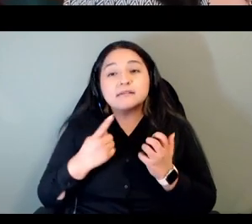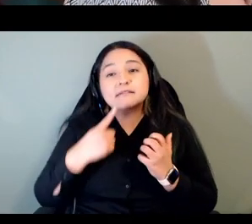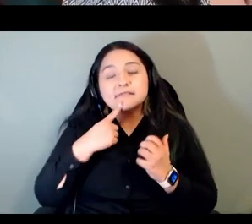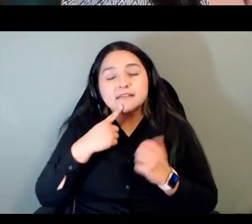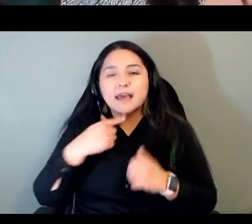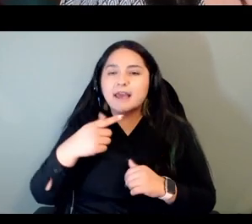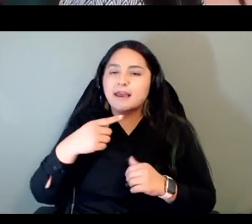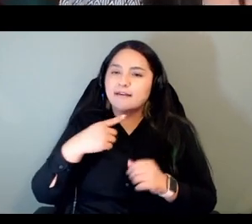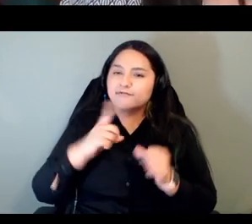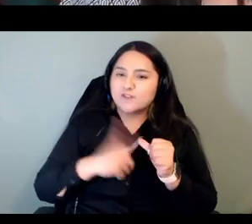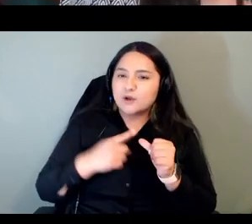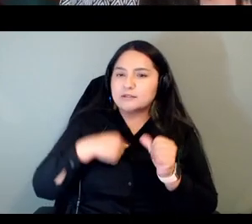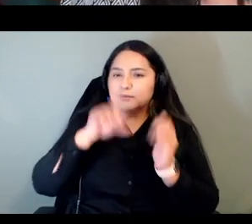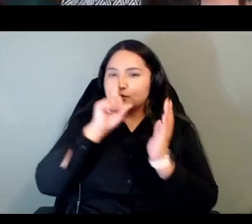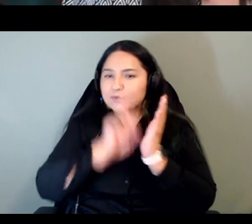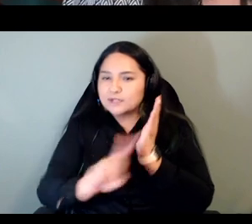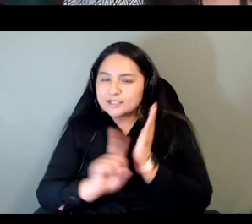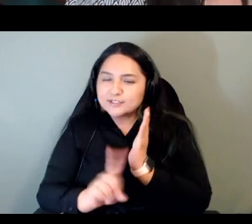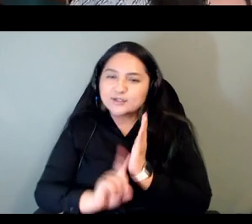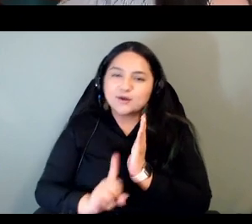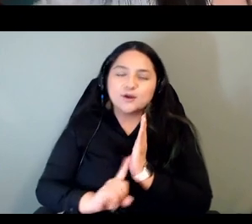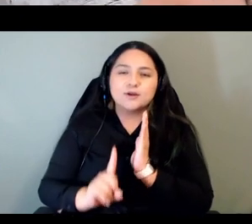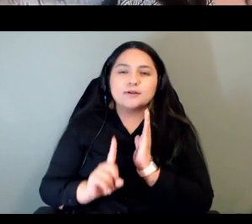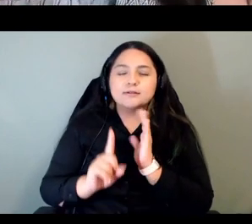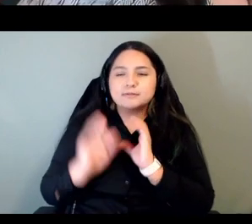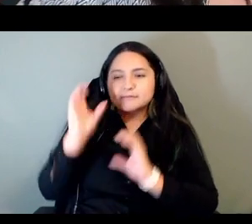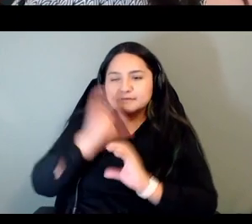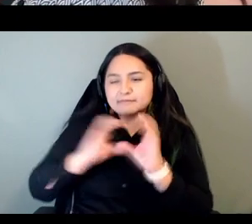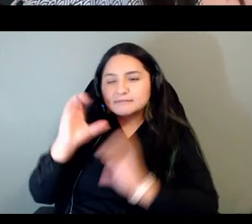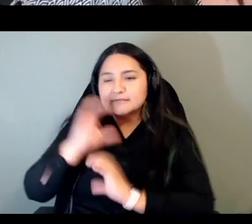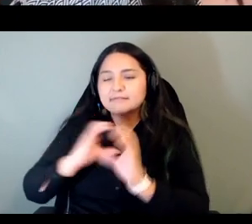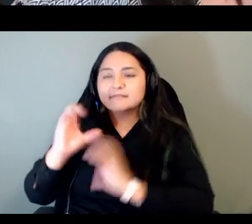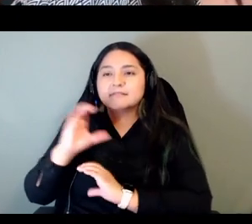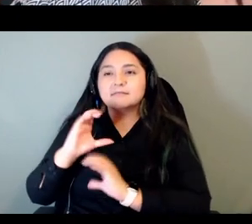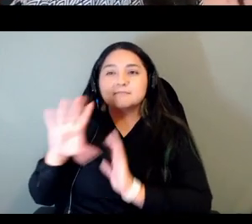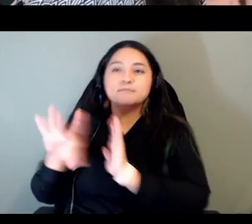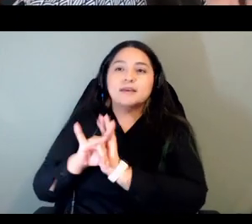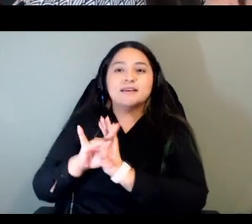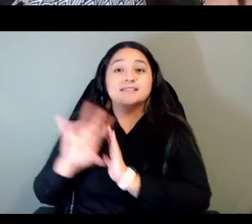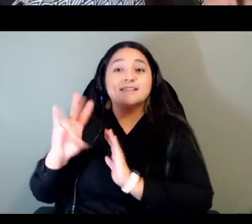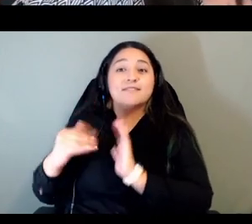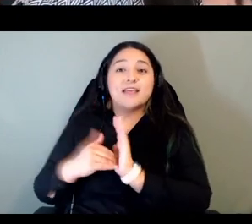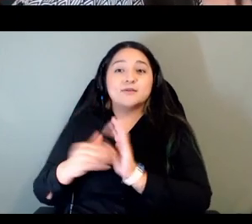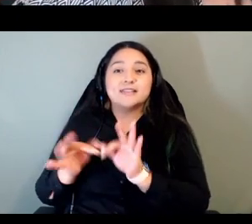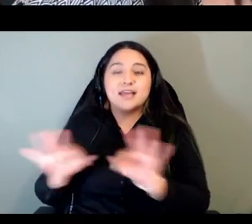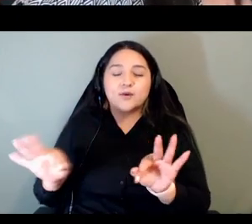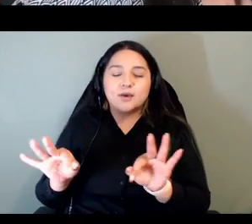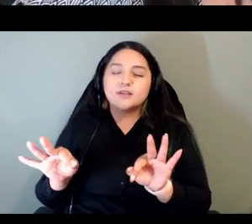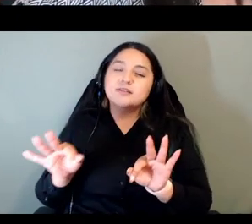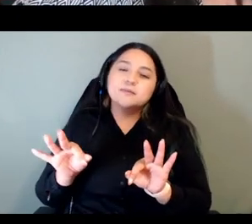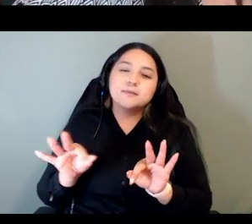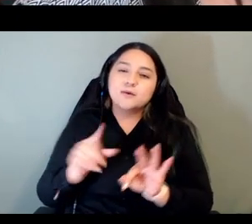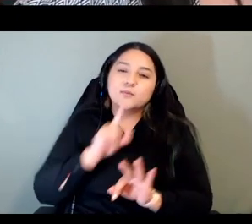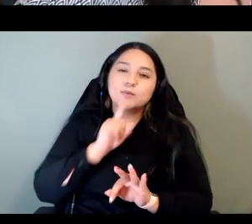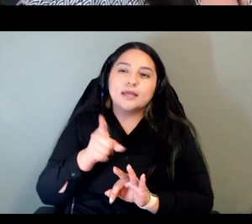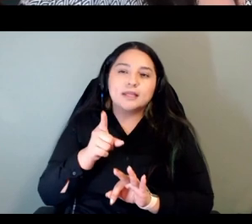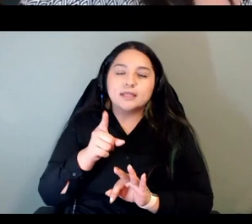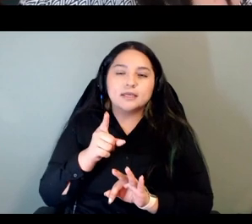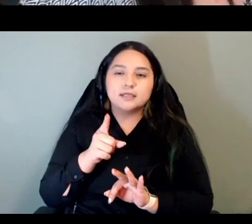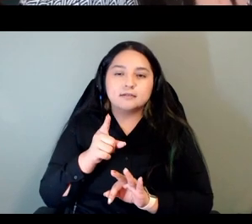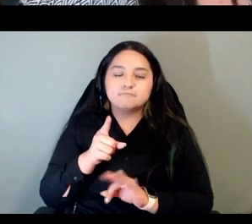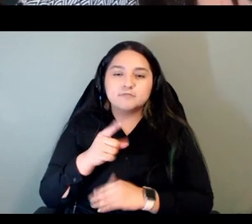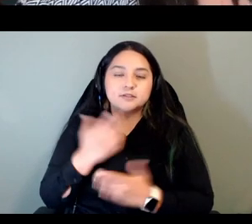and things like that that we chose 7000 languages but it was actually the product of one day